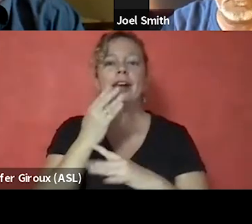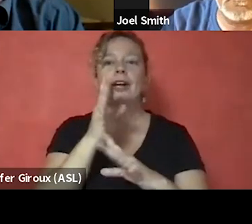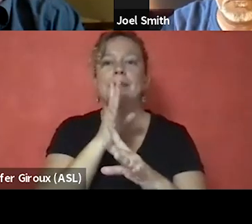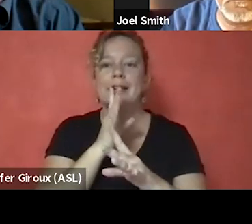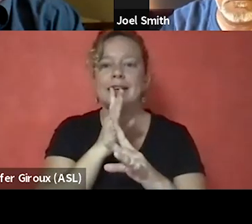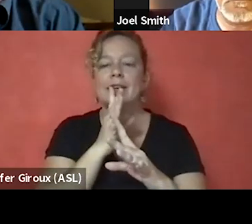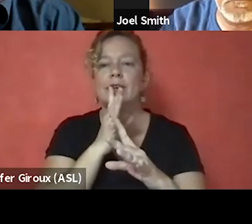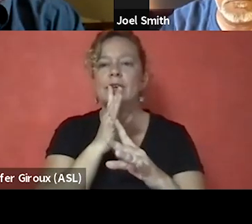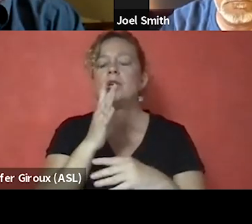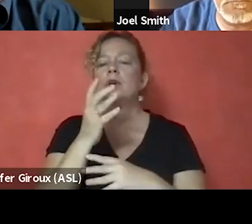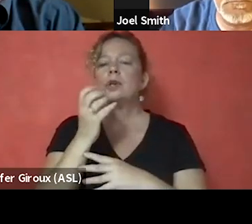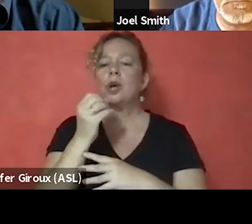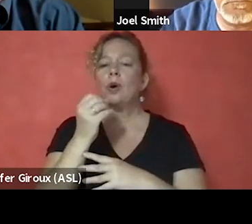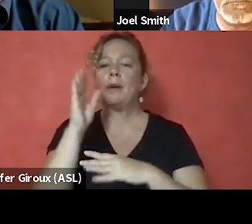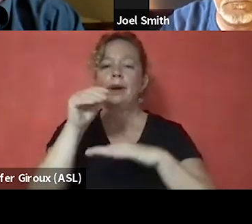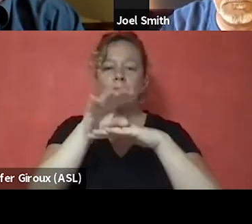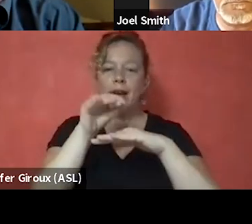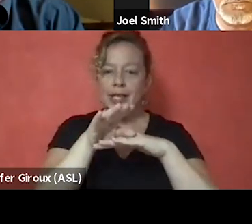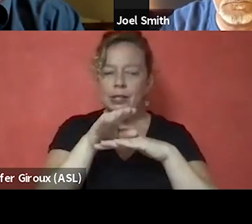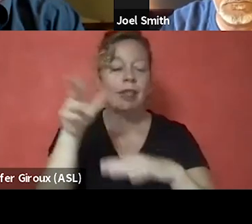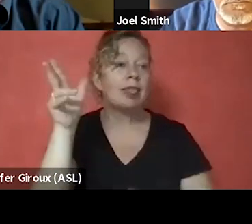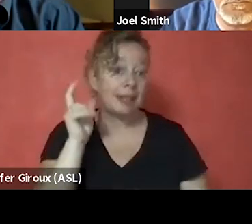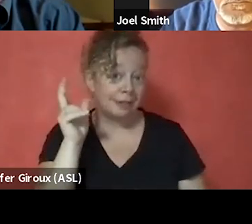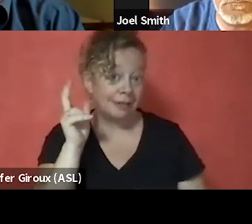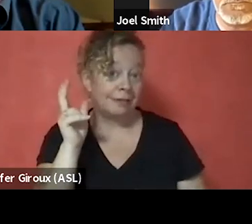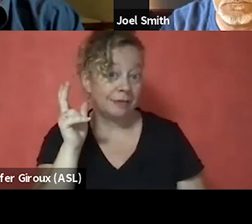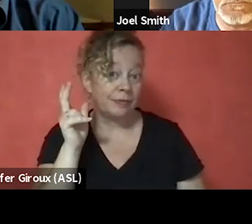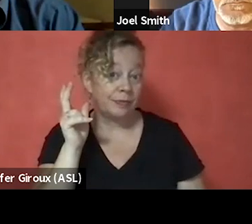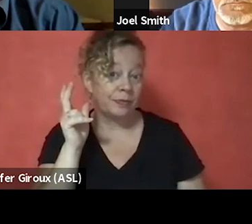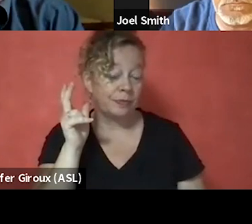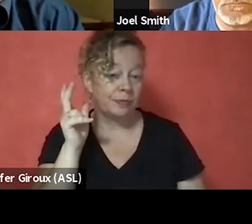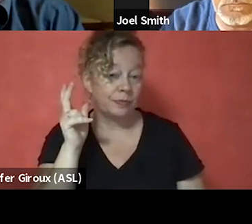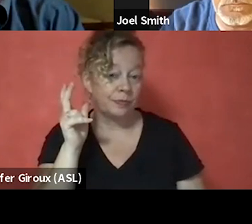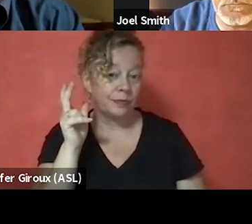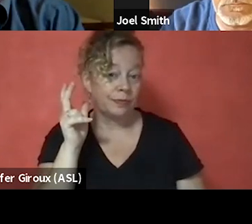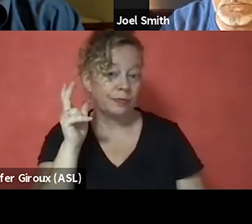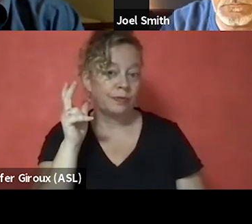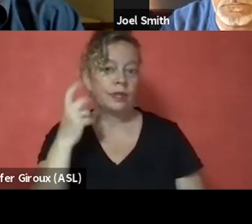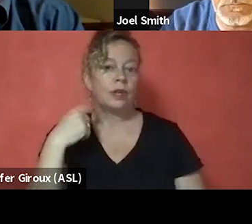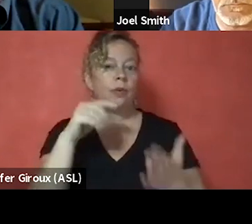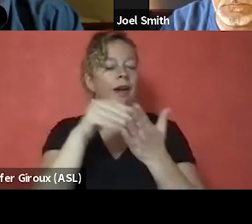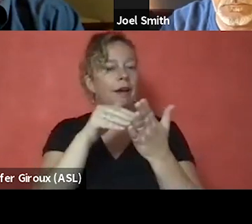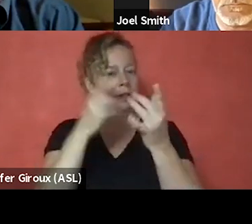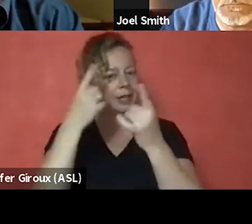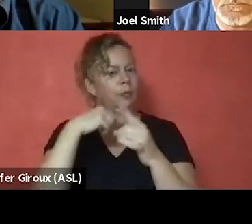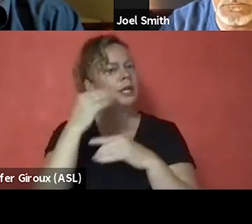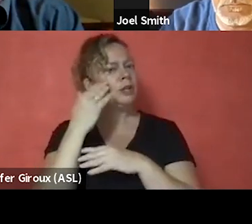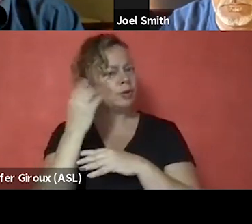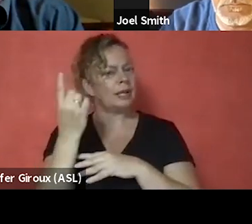So, I would advise you to listen. We often think we know something, but we don't.